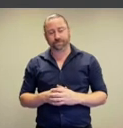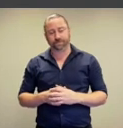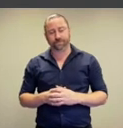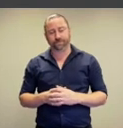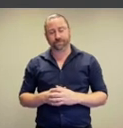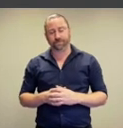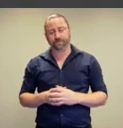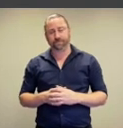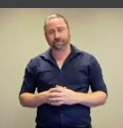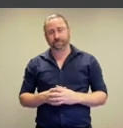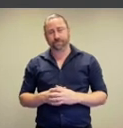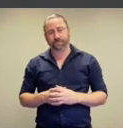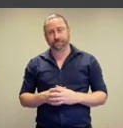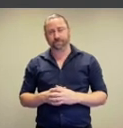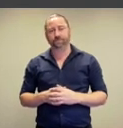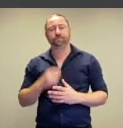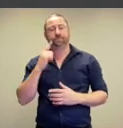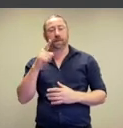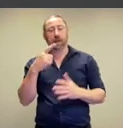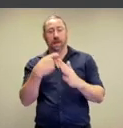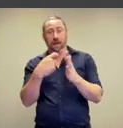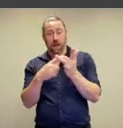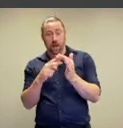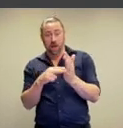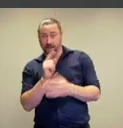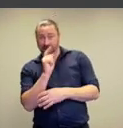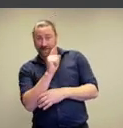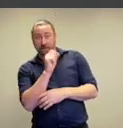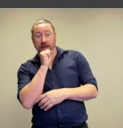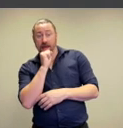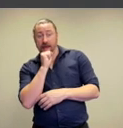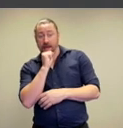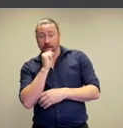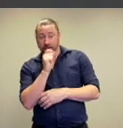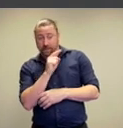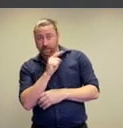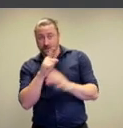Klein in the middle of the